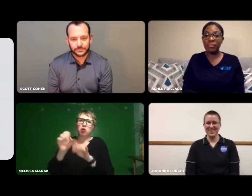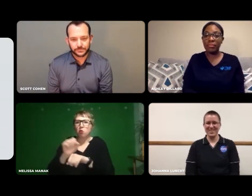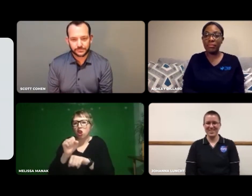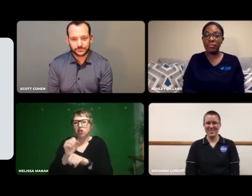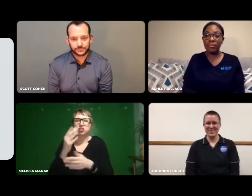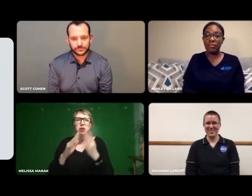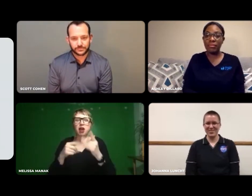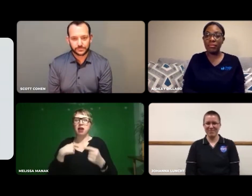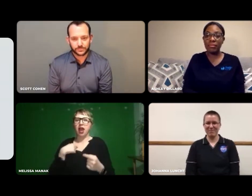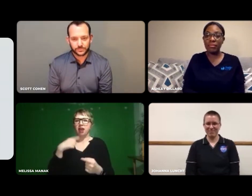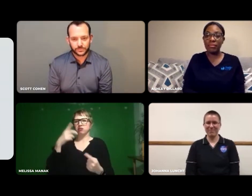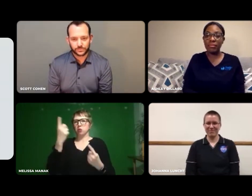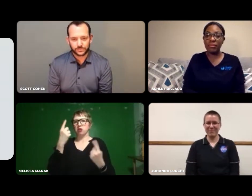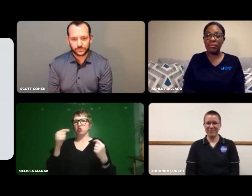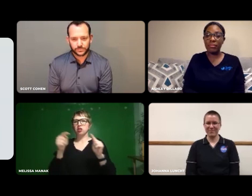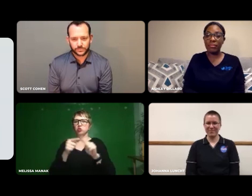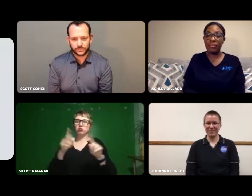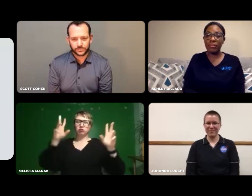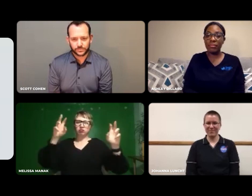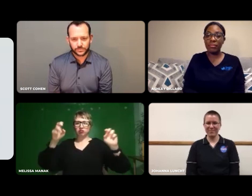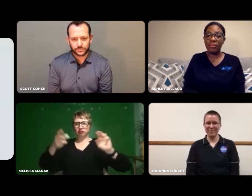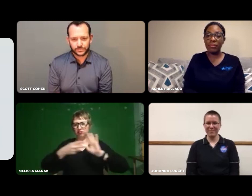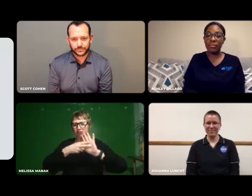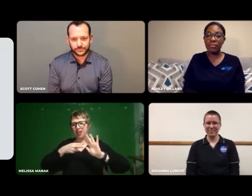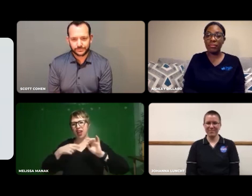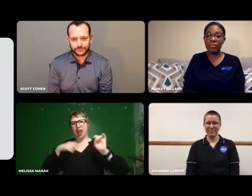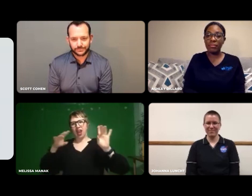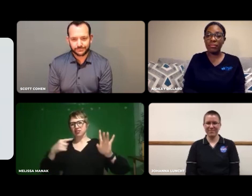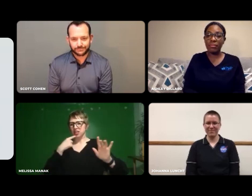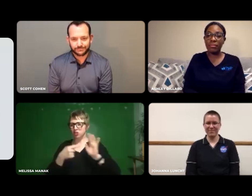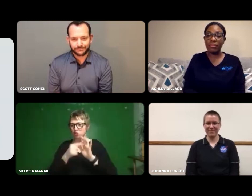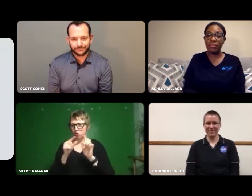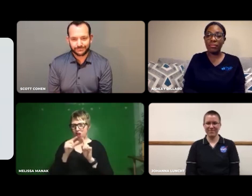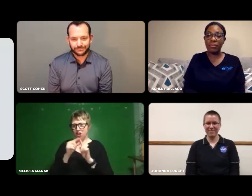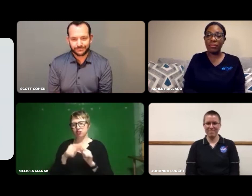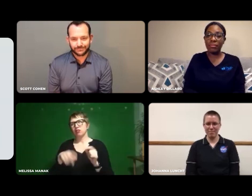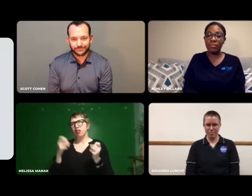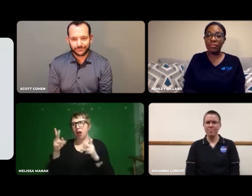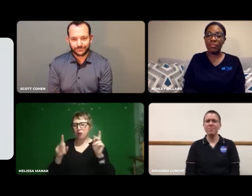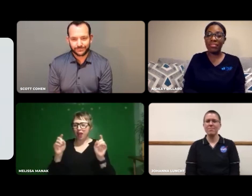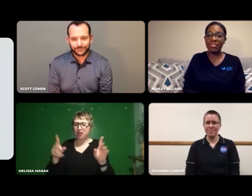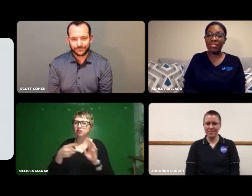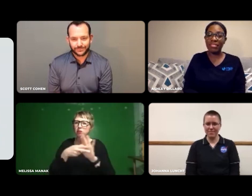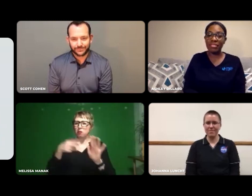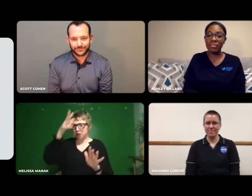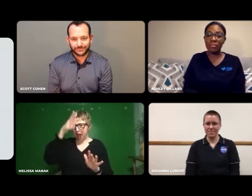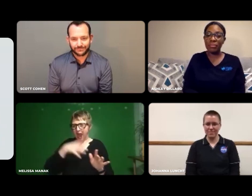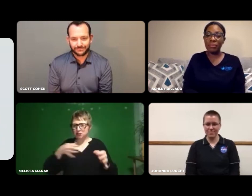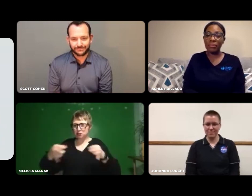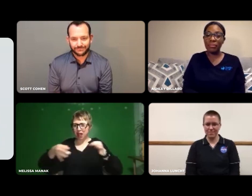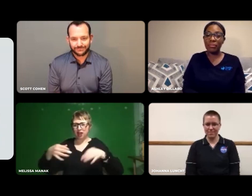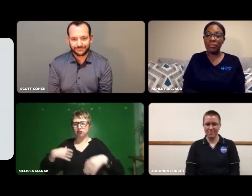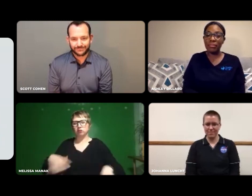For example, at work, some people use this word: mansplain.